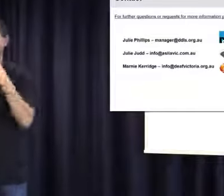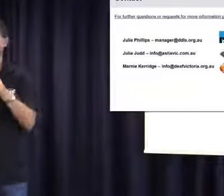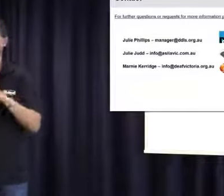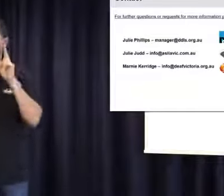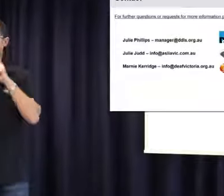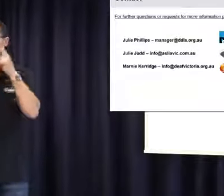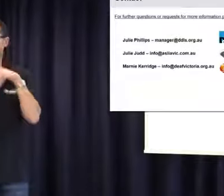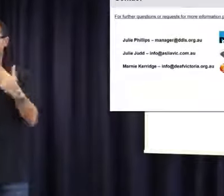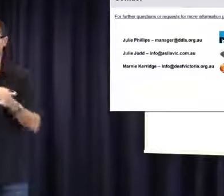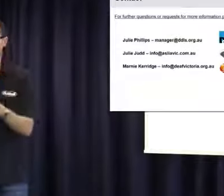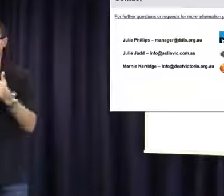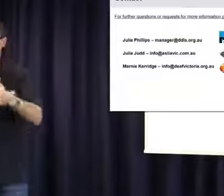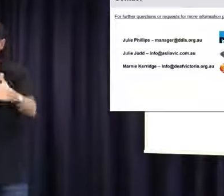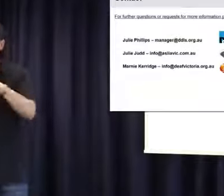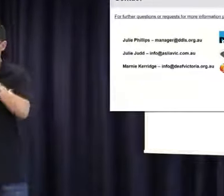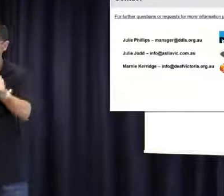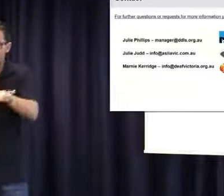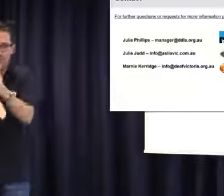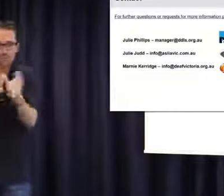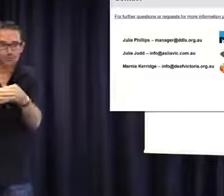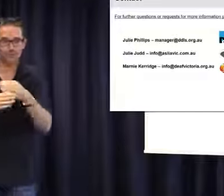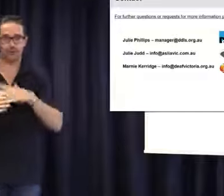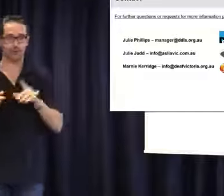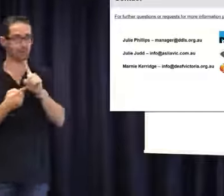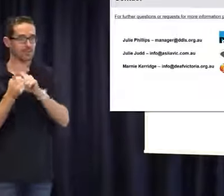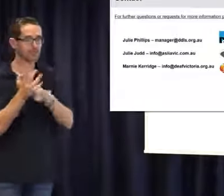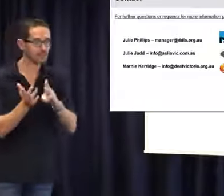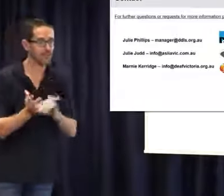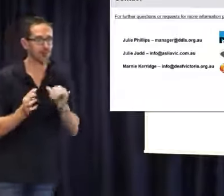into the future. I am happy to say that Vicdeaf will be providing ongoing support. Whether